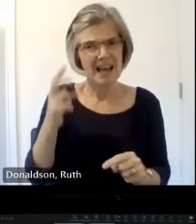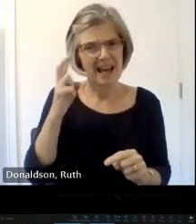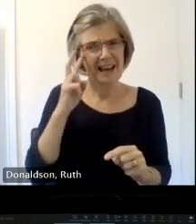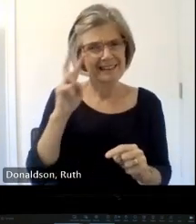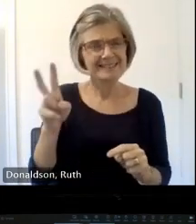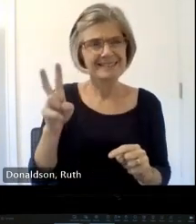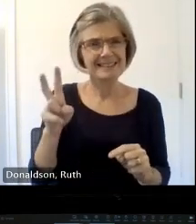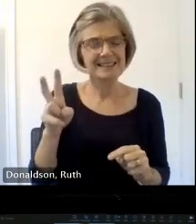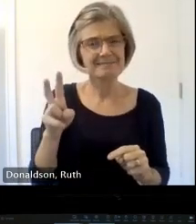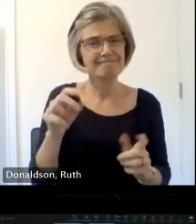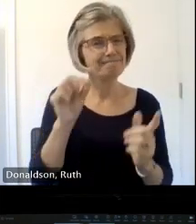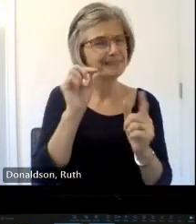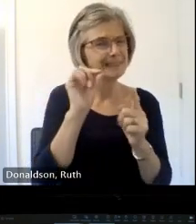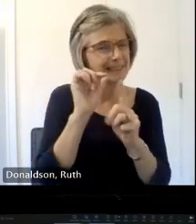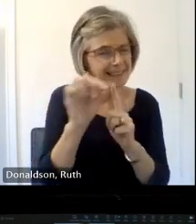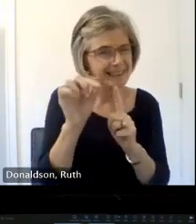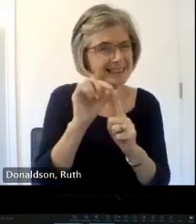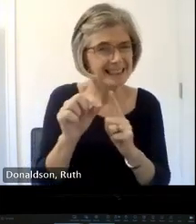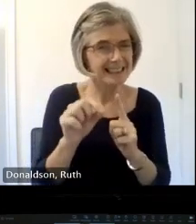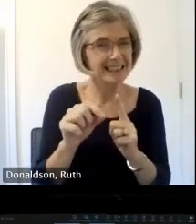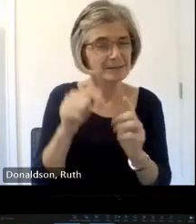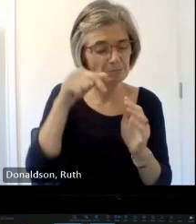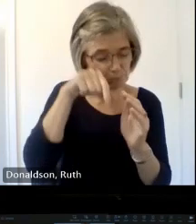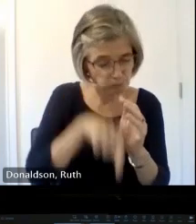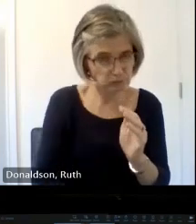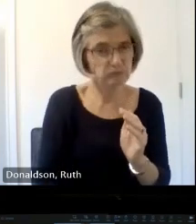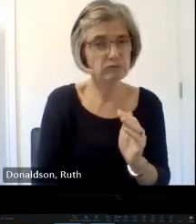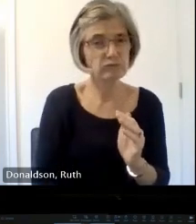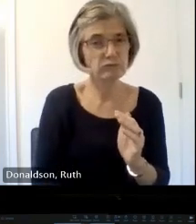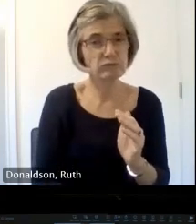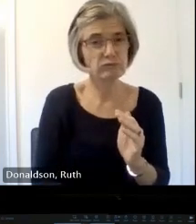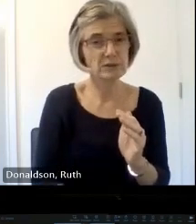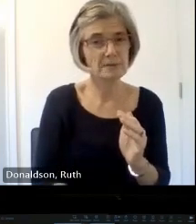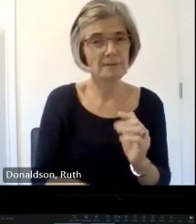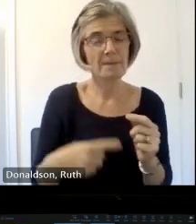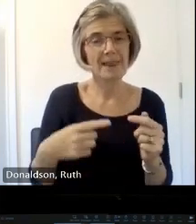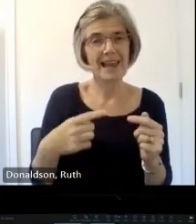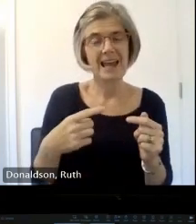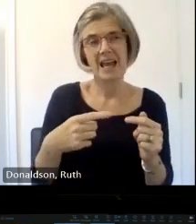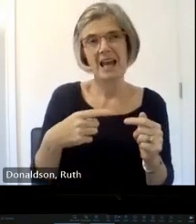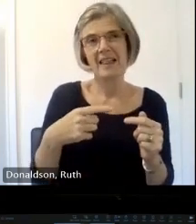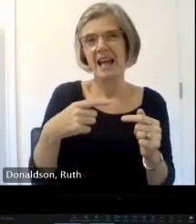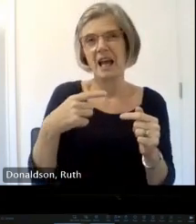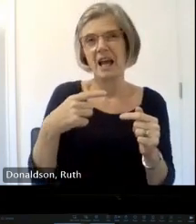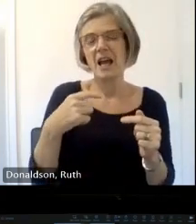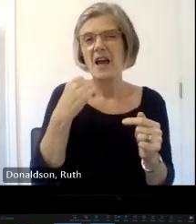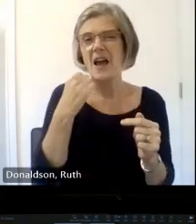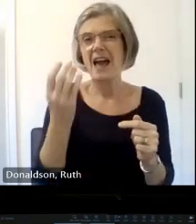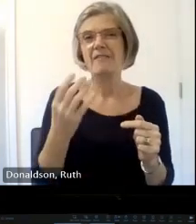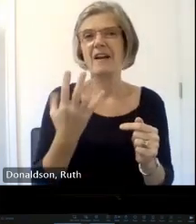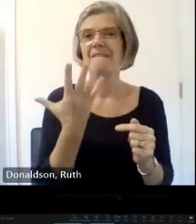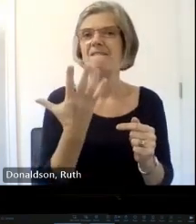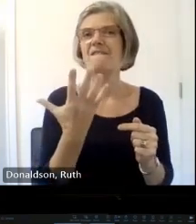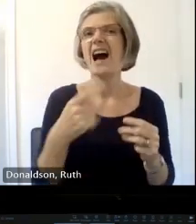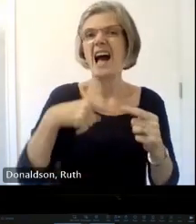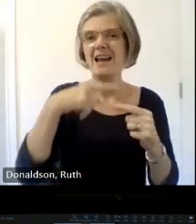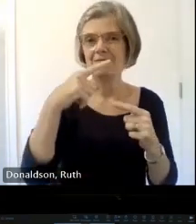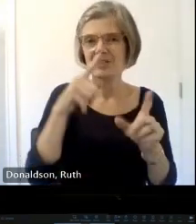and of Scotland the qual surveys tend to focus more on on the buildings not not so much on the